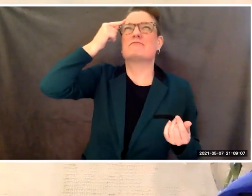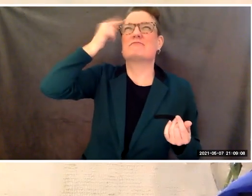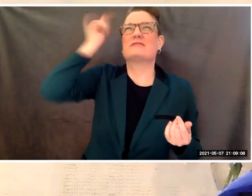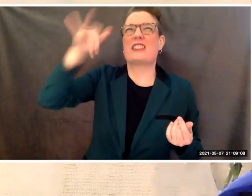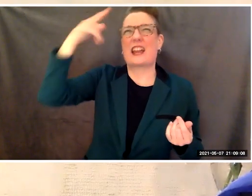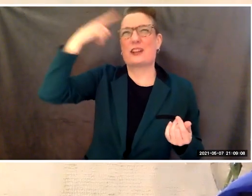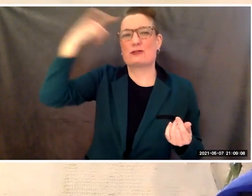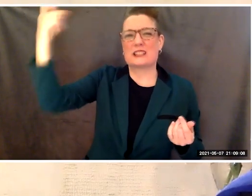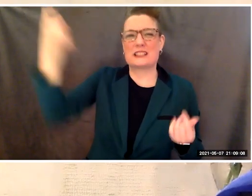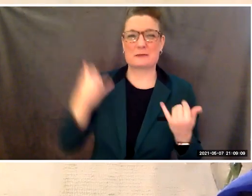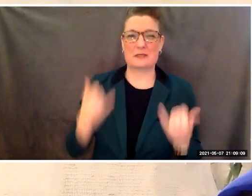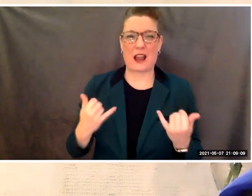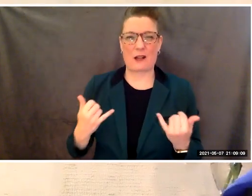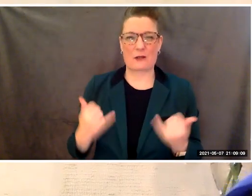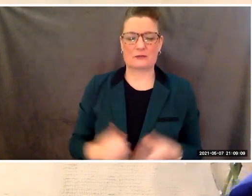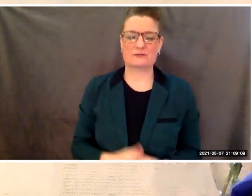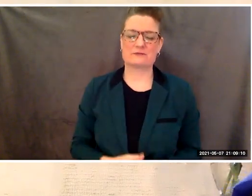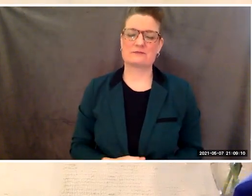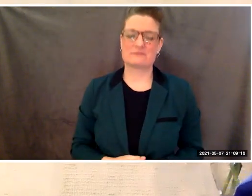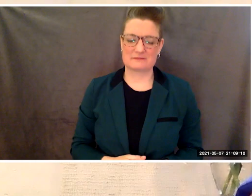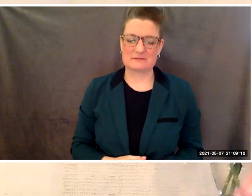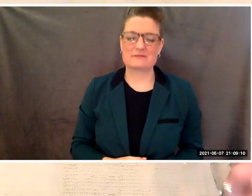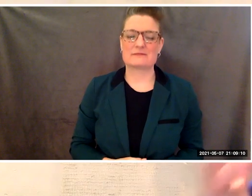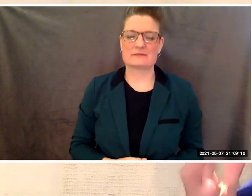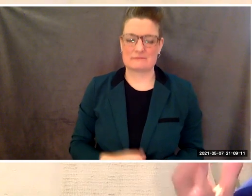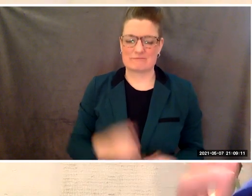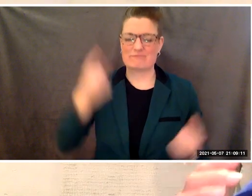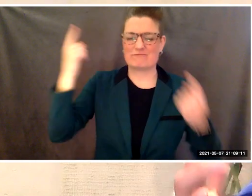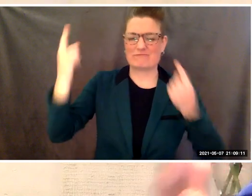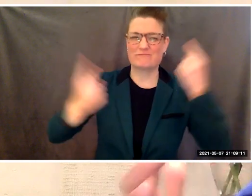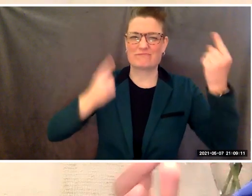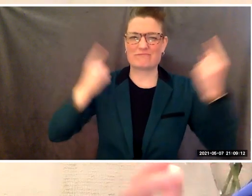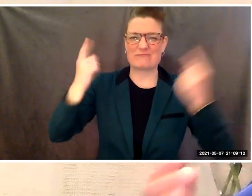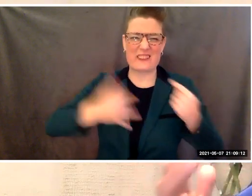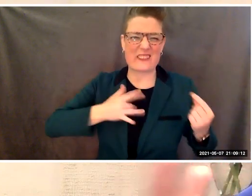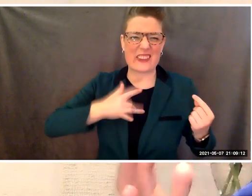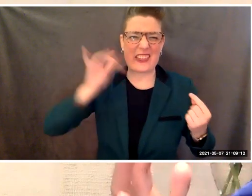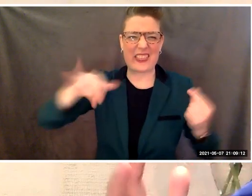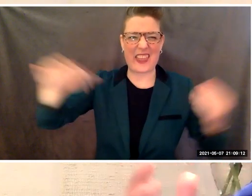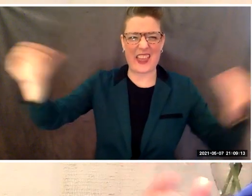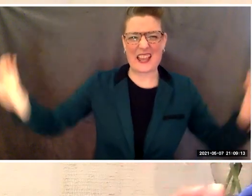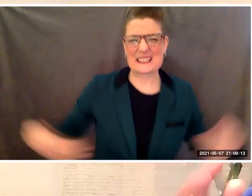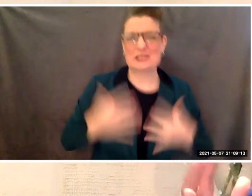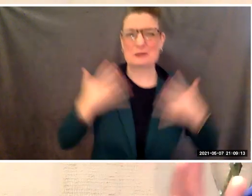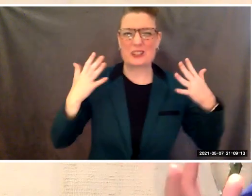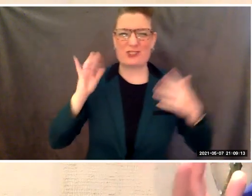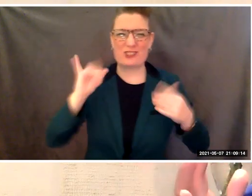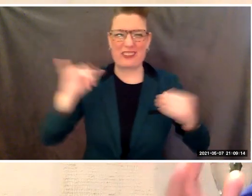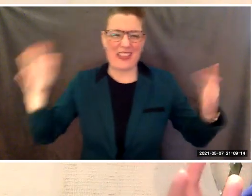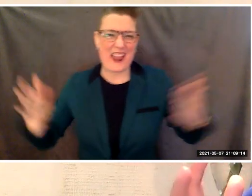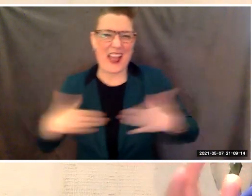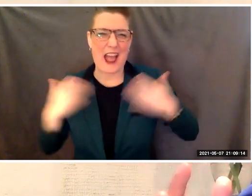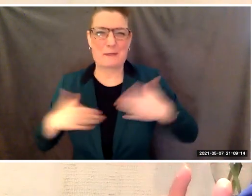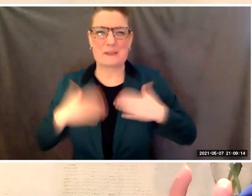While you're there feel the inspiration, feel the happiness, feel the hope, feel the energy feel the love,